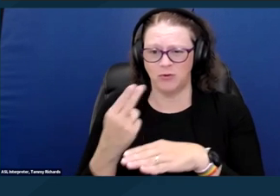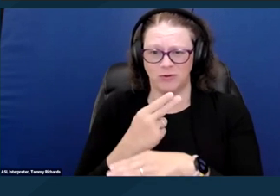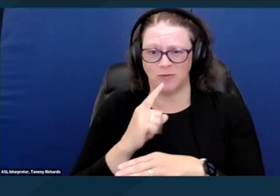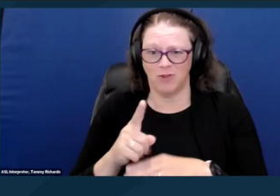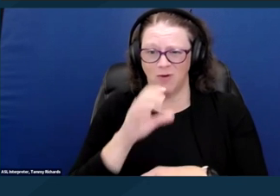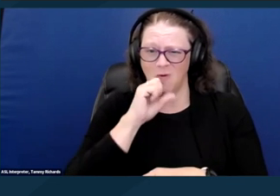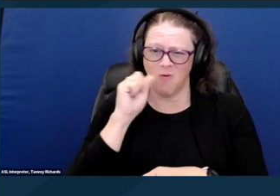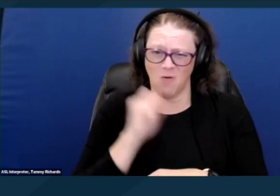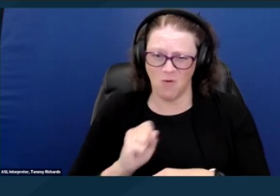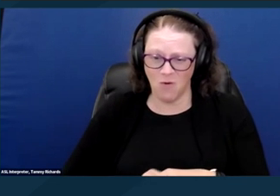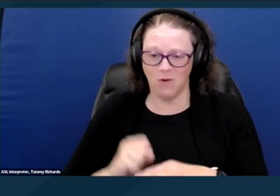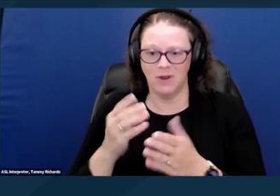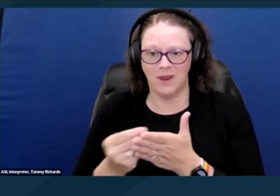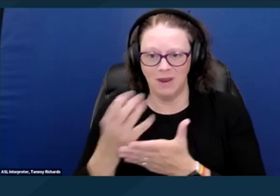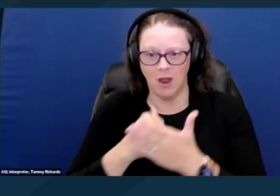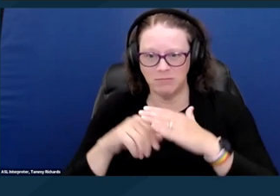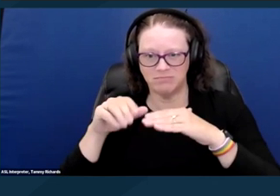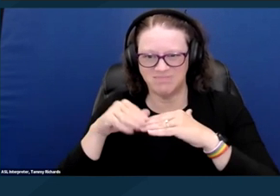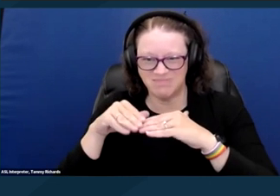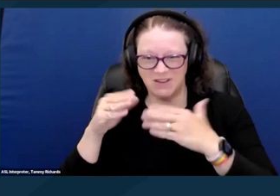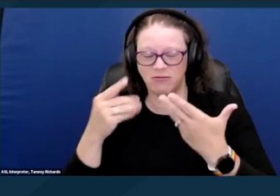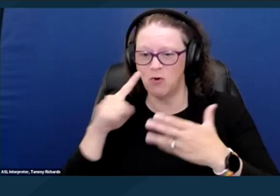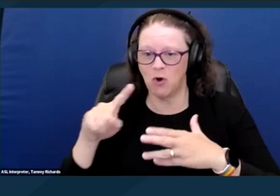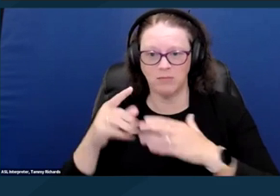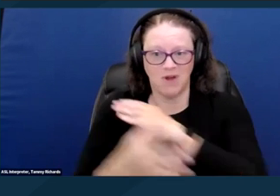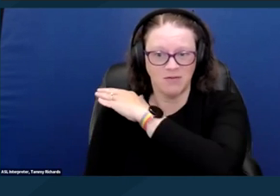to cover an individual's reasonable living expenses.